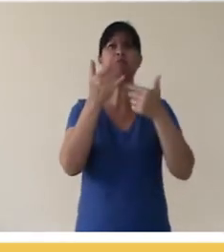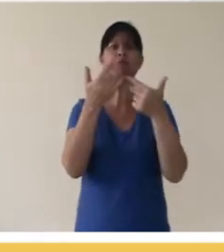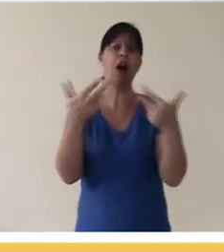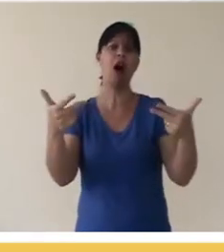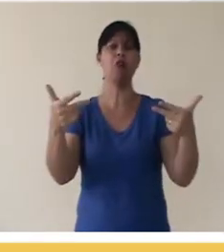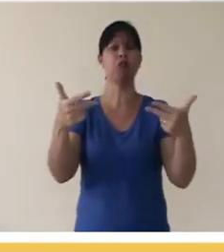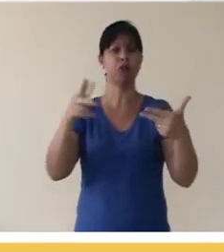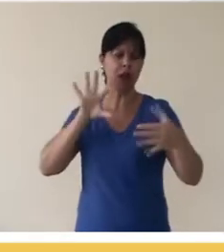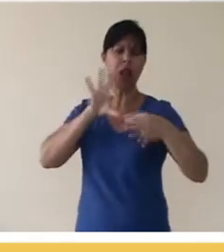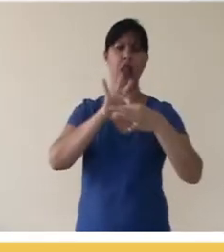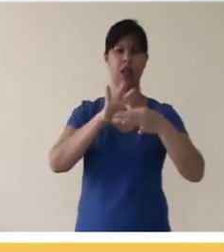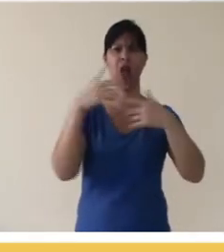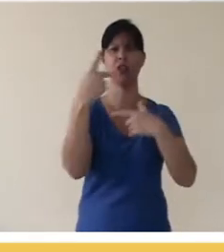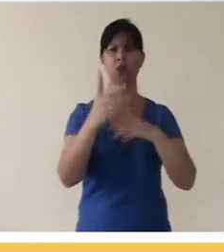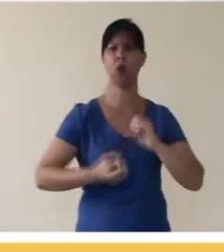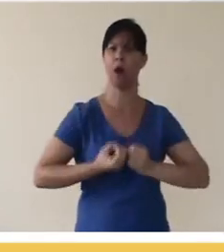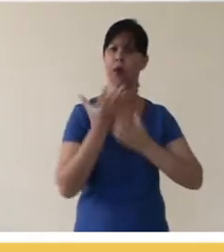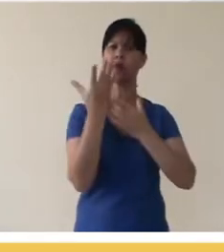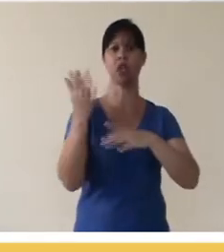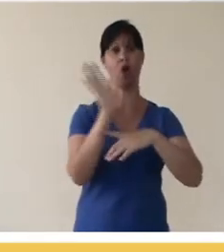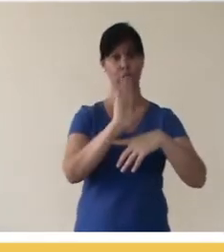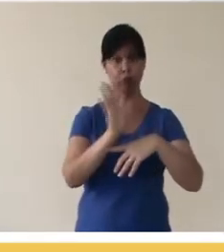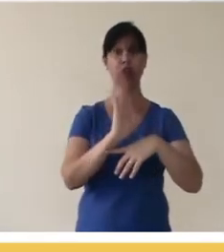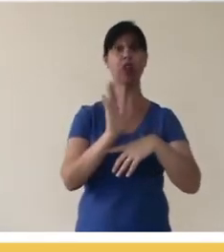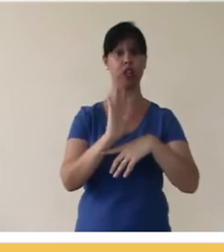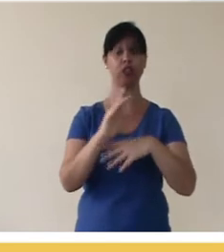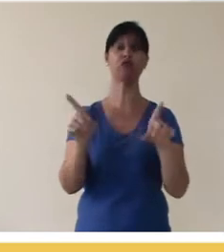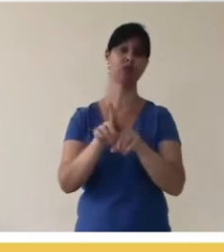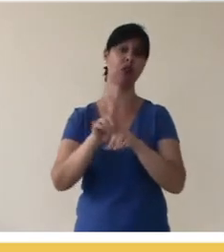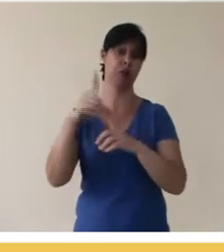noise or something to compose a video production or even